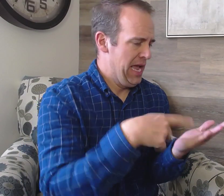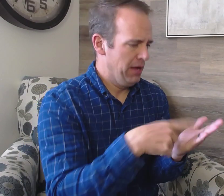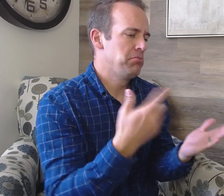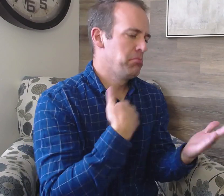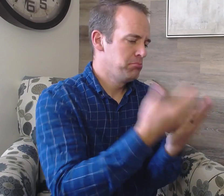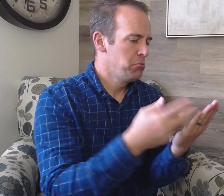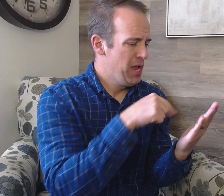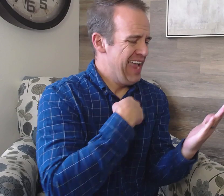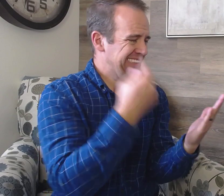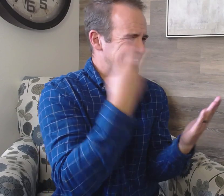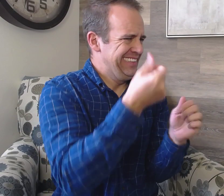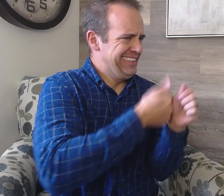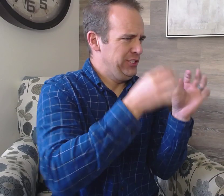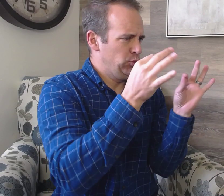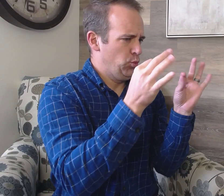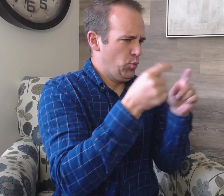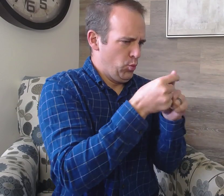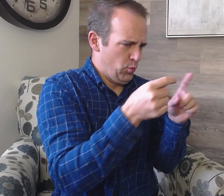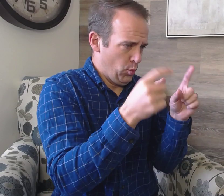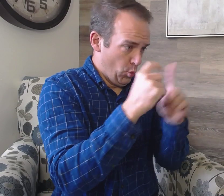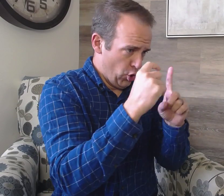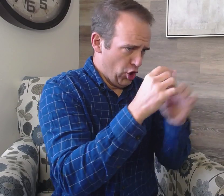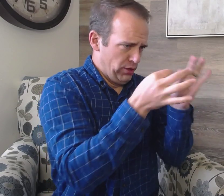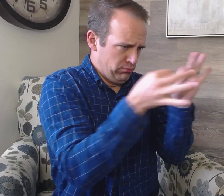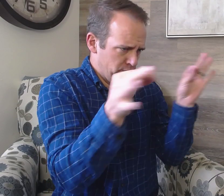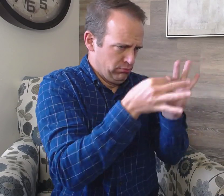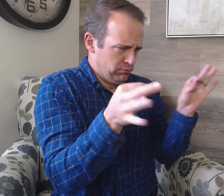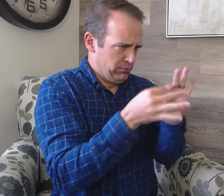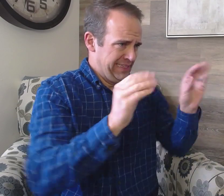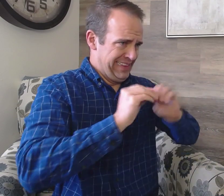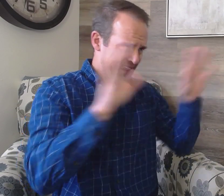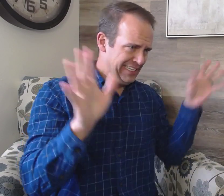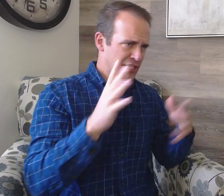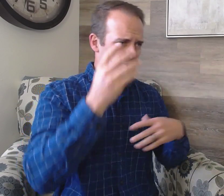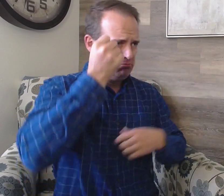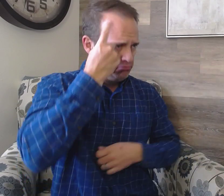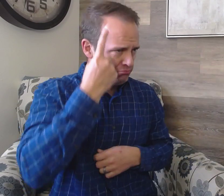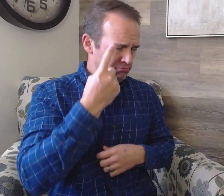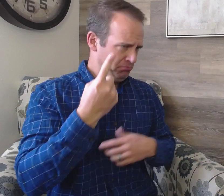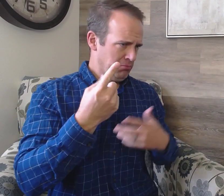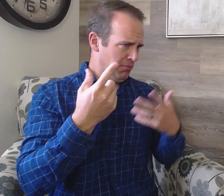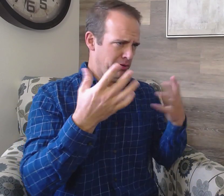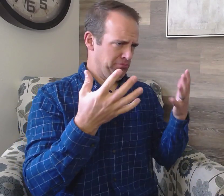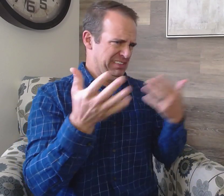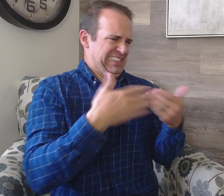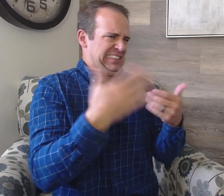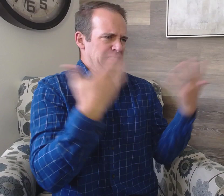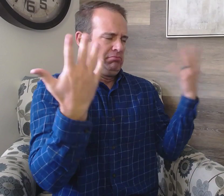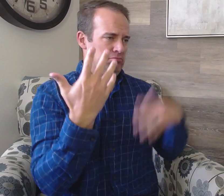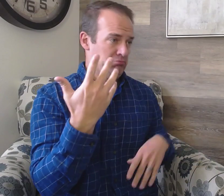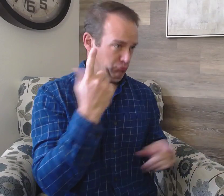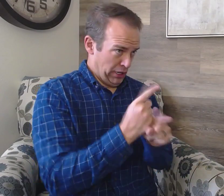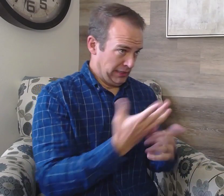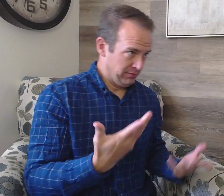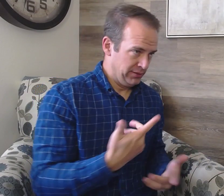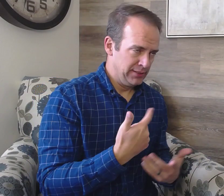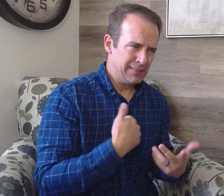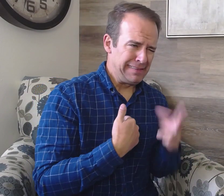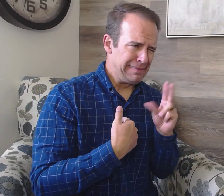where each word is legible and easy to read, and understandable. And its easy to follow. Right?